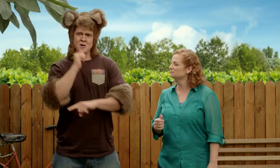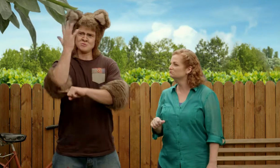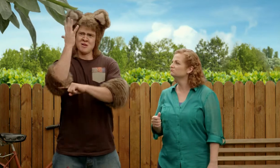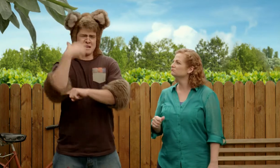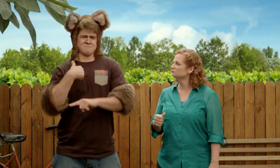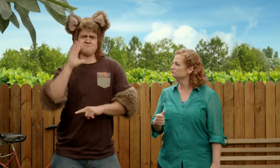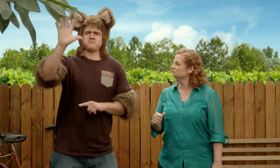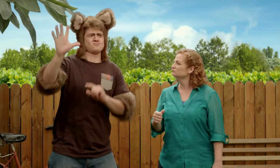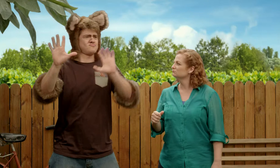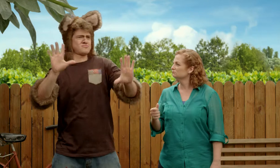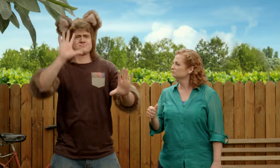I think they would look good in my tree.